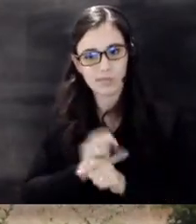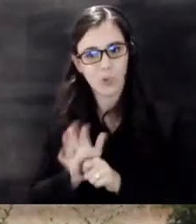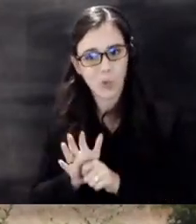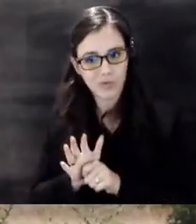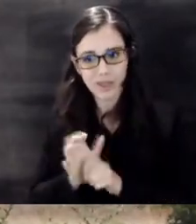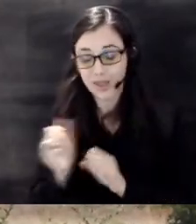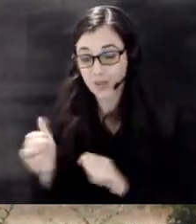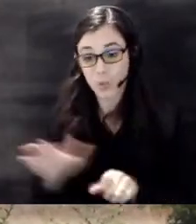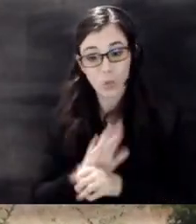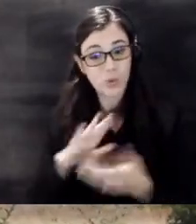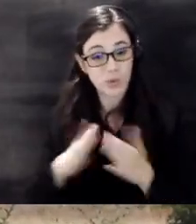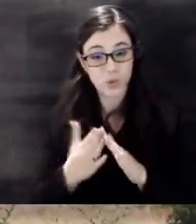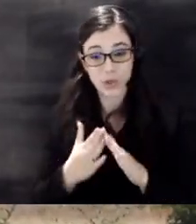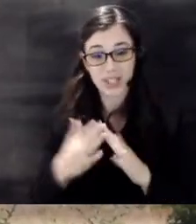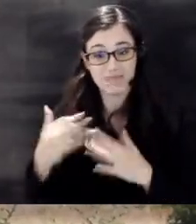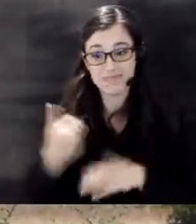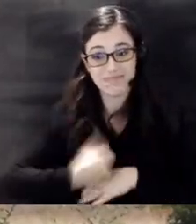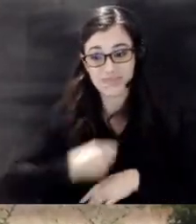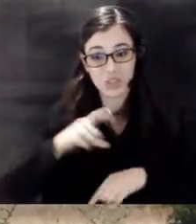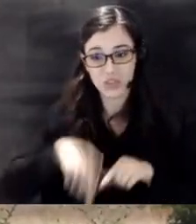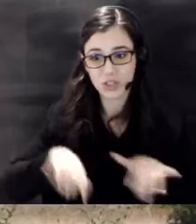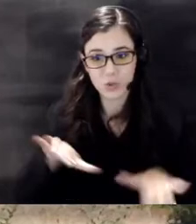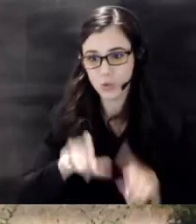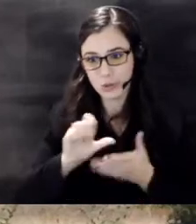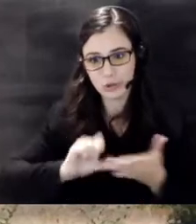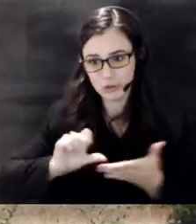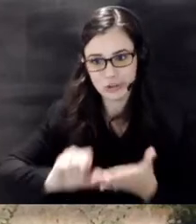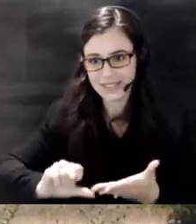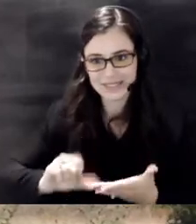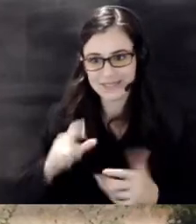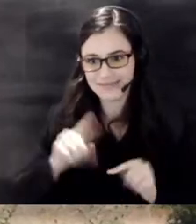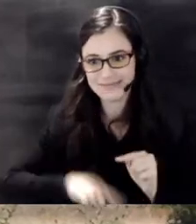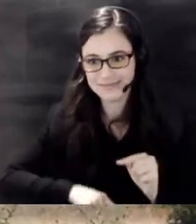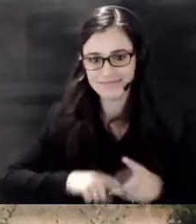communities weren't able to complete spay neuter surgeries to reserve those medical supplies for